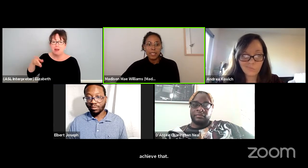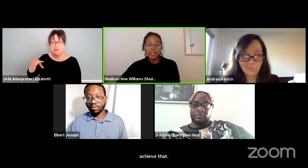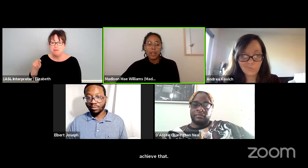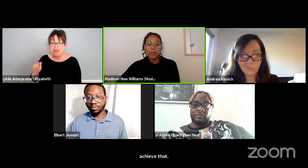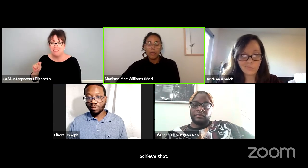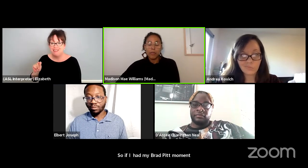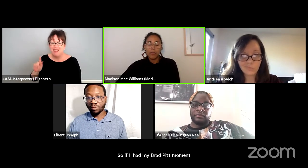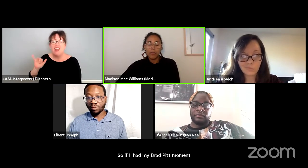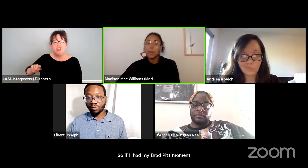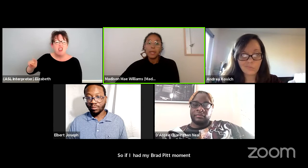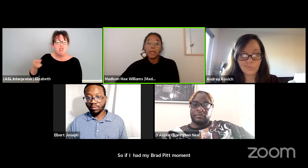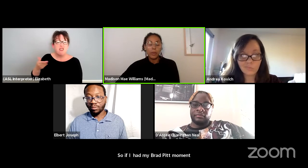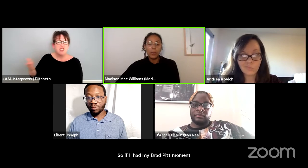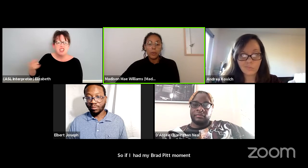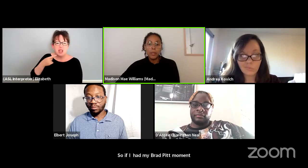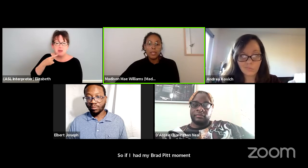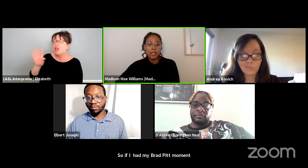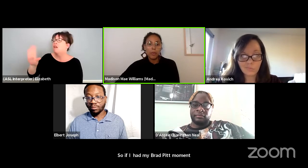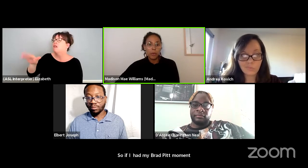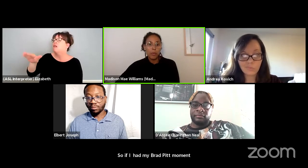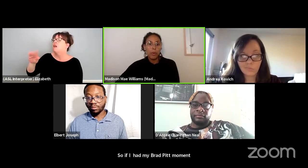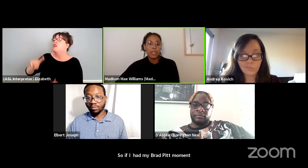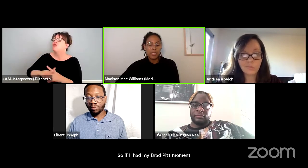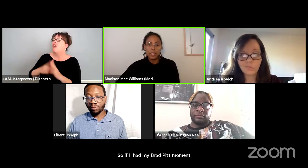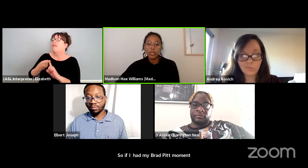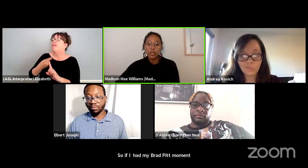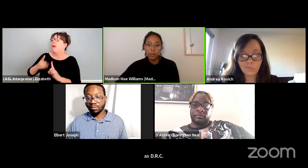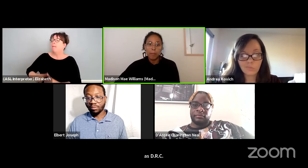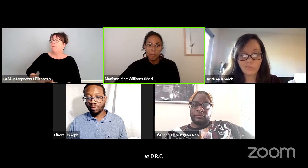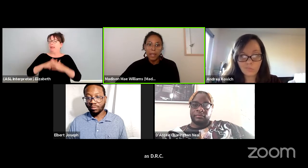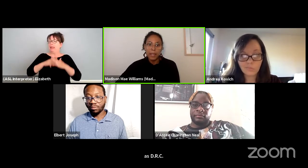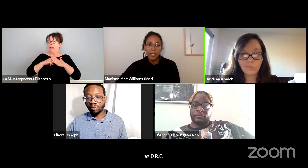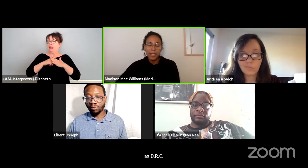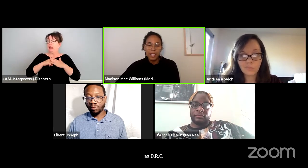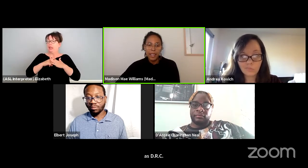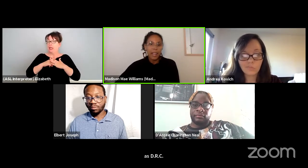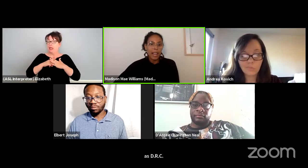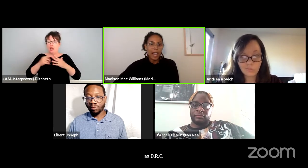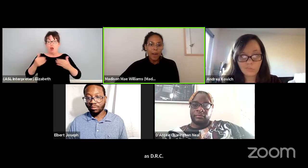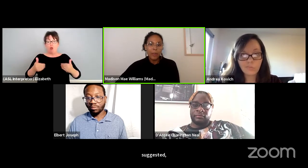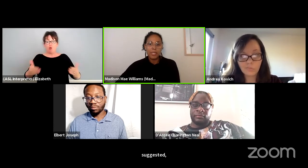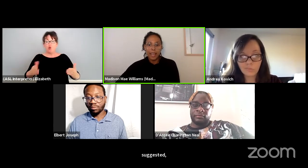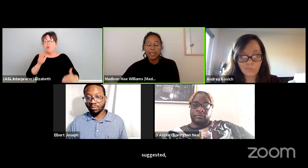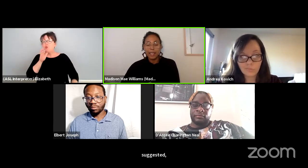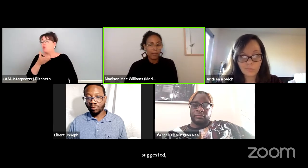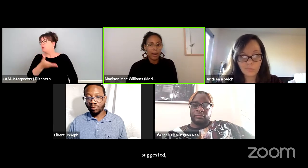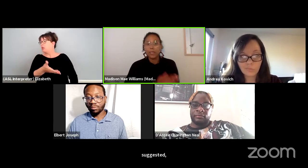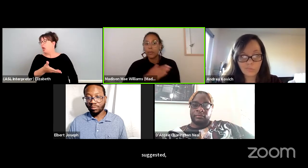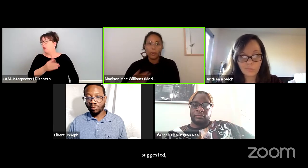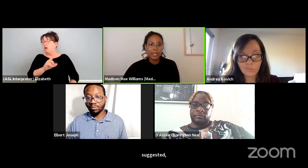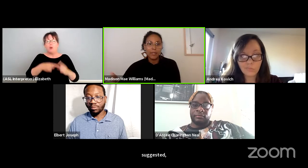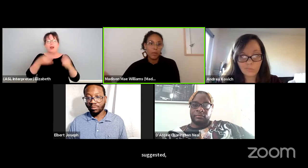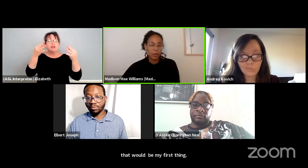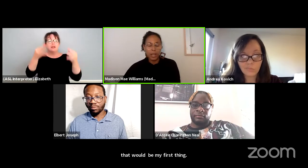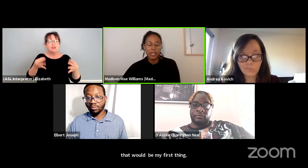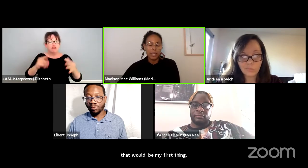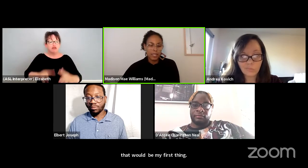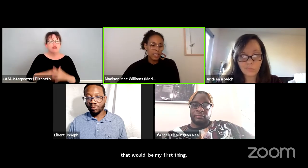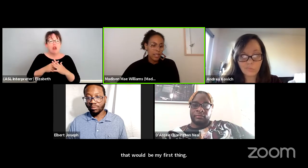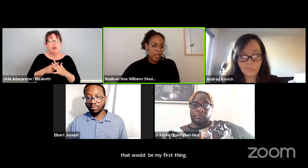To start from from the beginning who is in the room when the decisions are being made? And how does that affect the rest of the process?